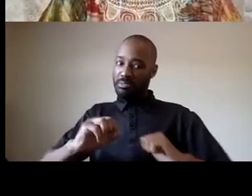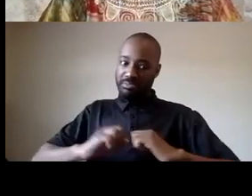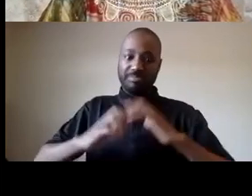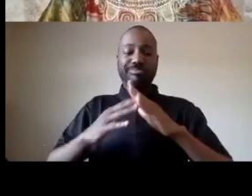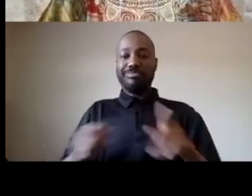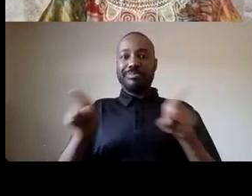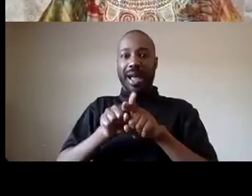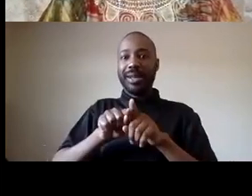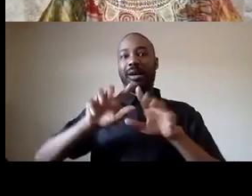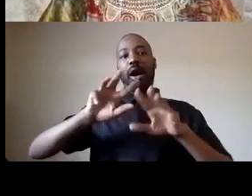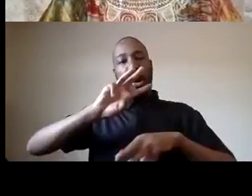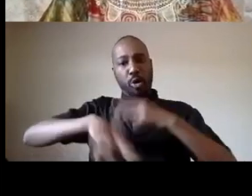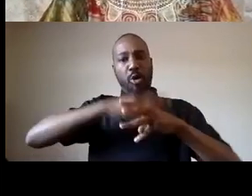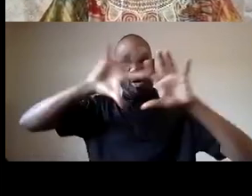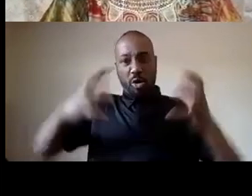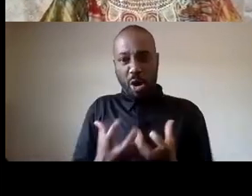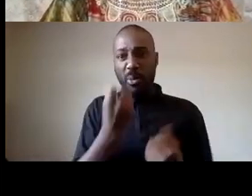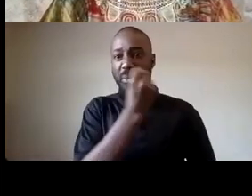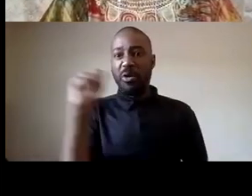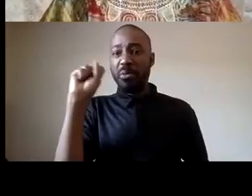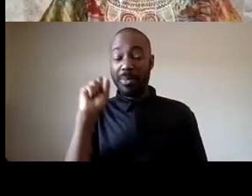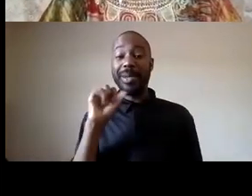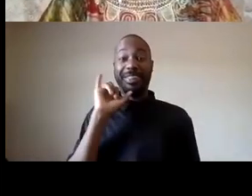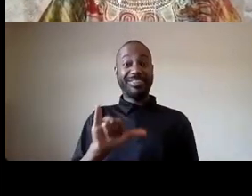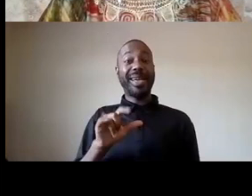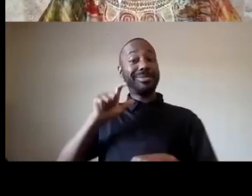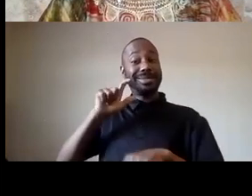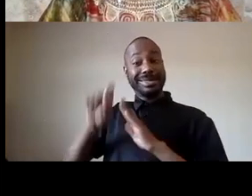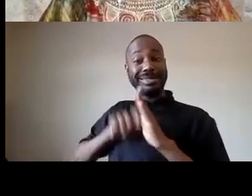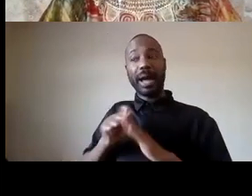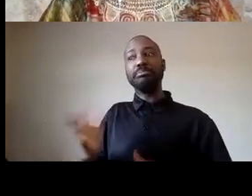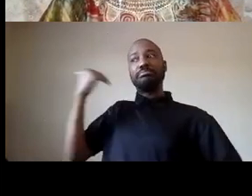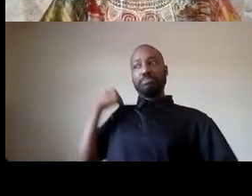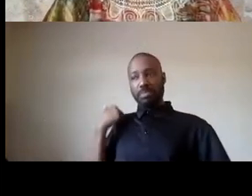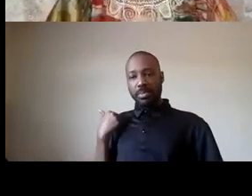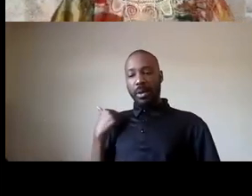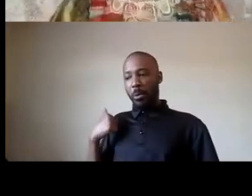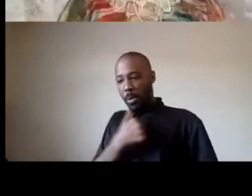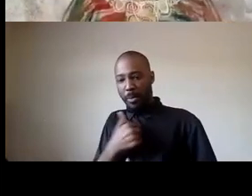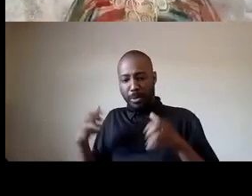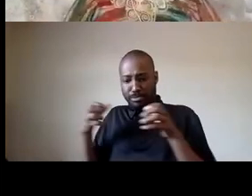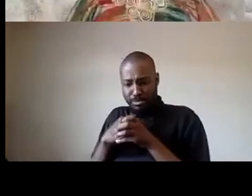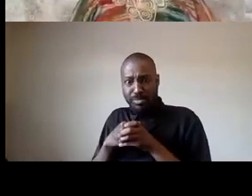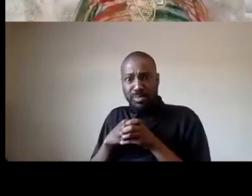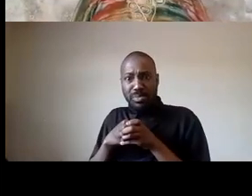just regular folks so please dispel that notion that you have to be some kind of special person